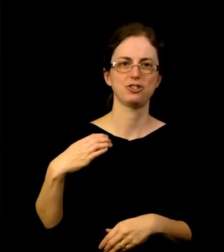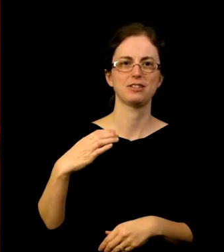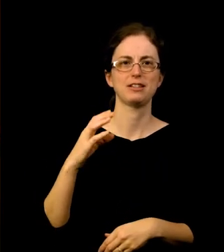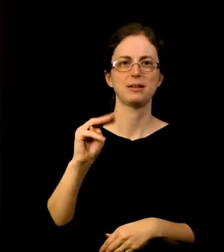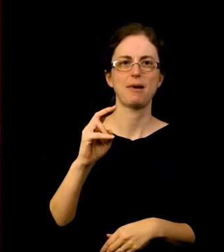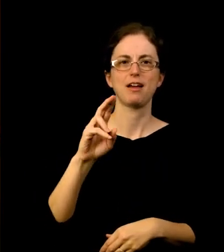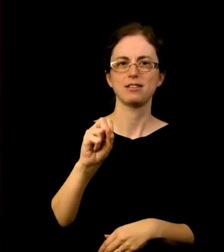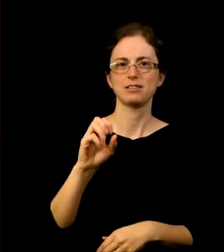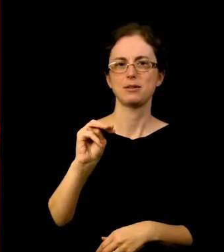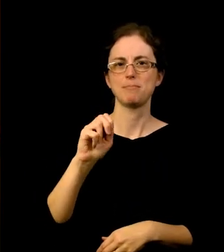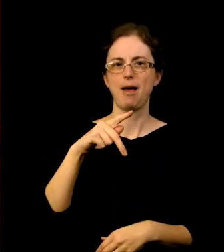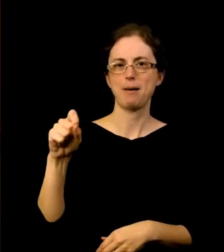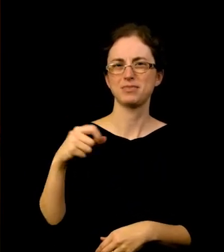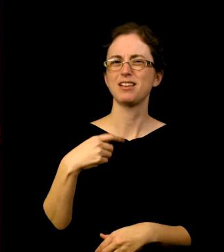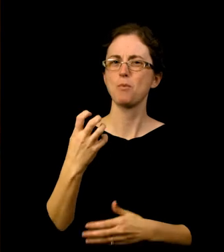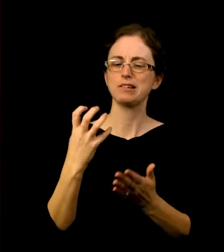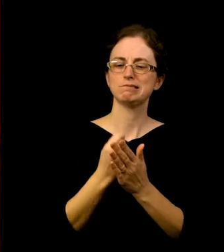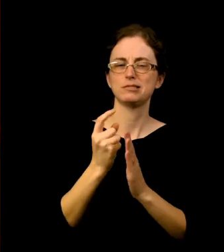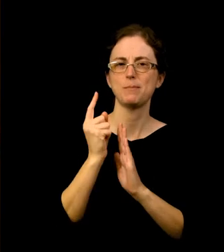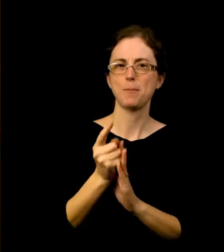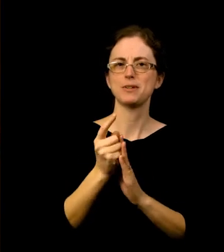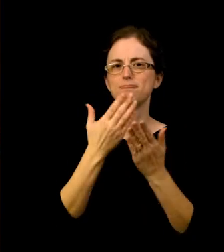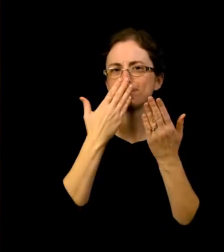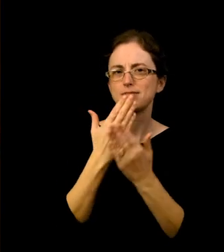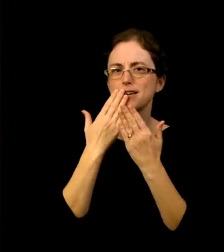Art Museum for the amazing work they do in our community, and I want to